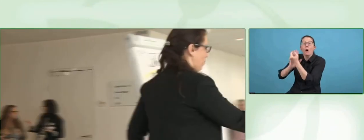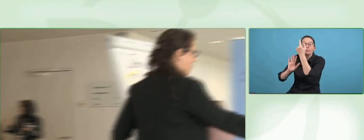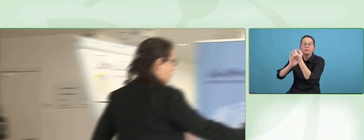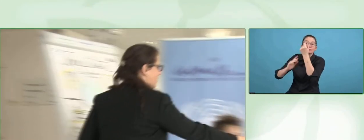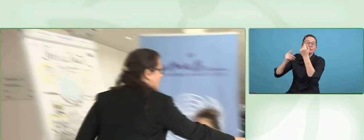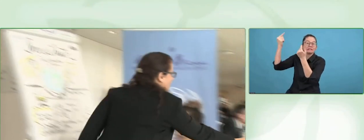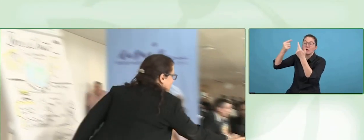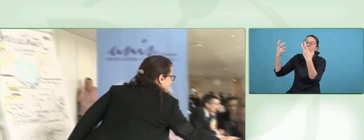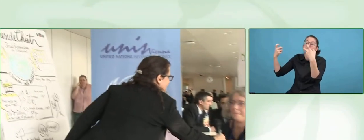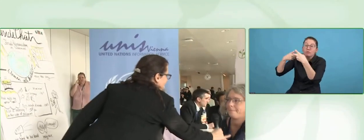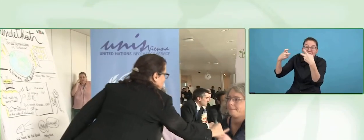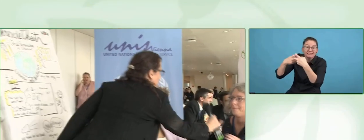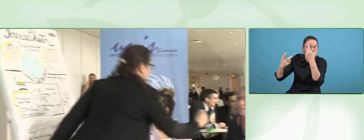It is amazing, wow.